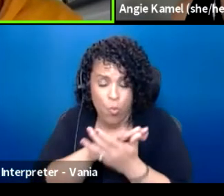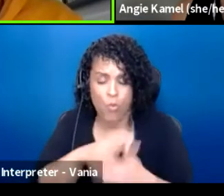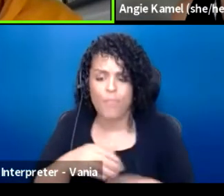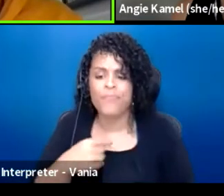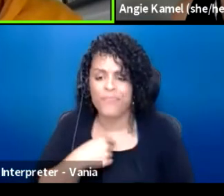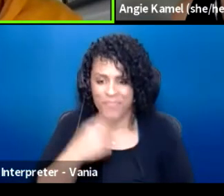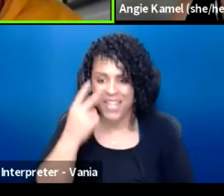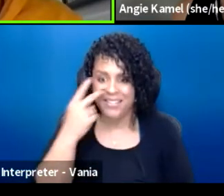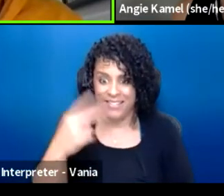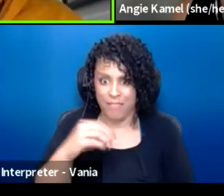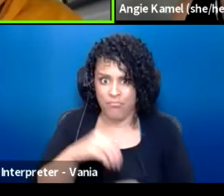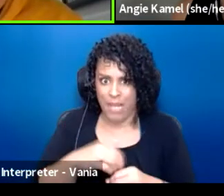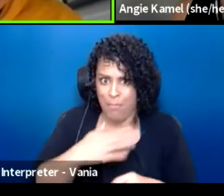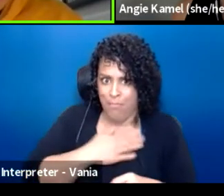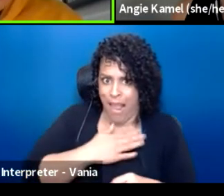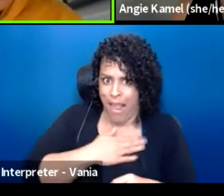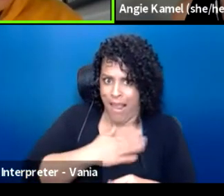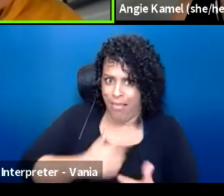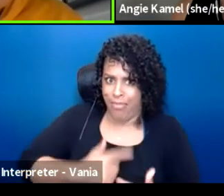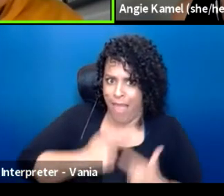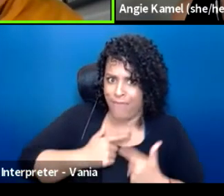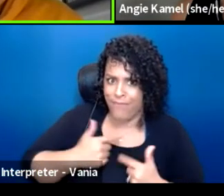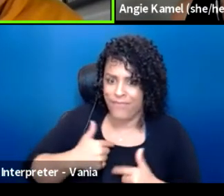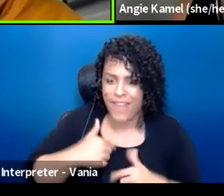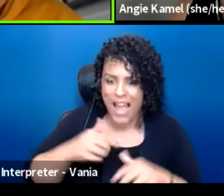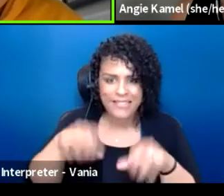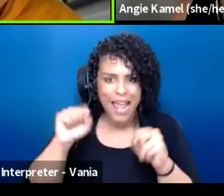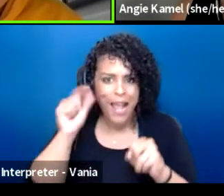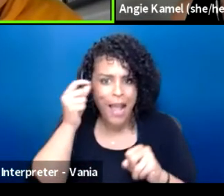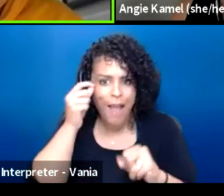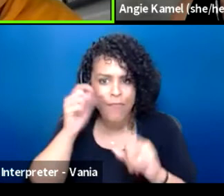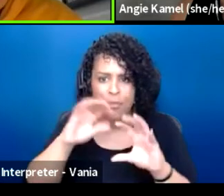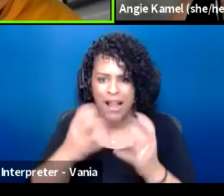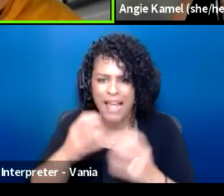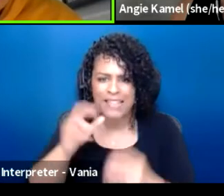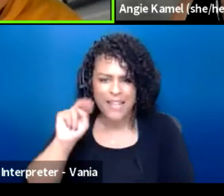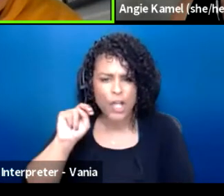And I see this in my own life. I take a government class at Newport, AP Gov.